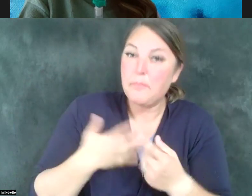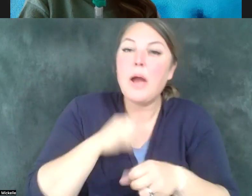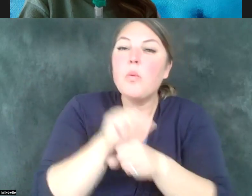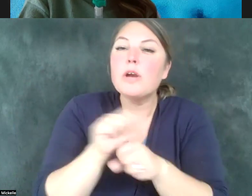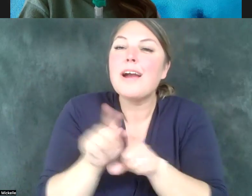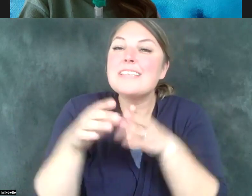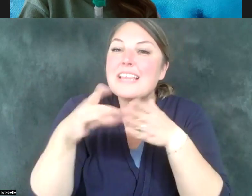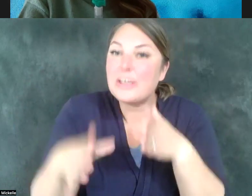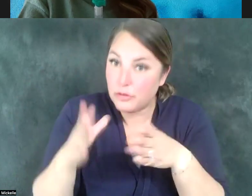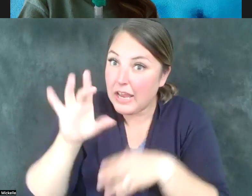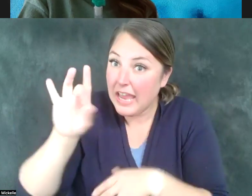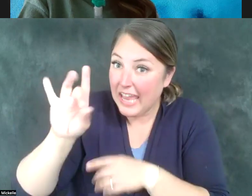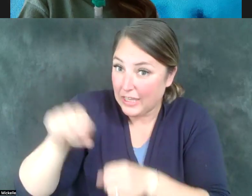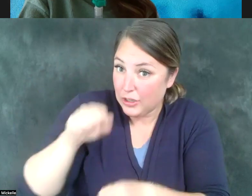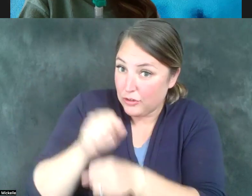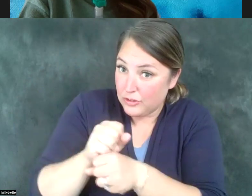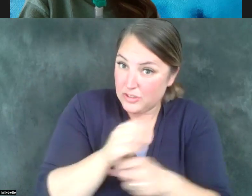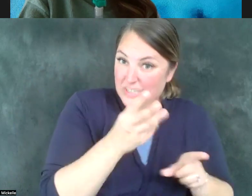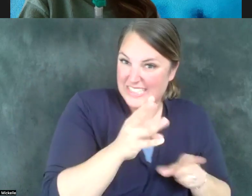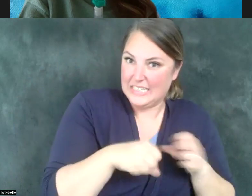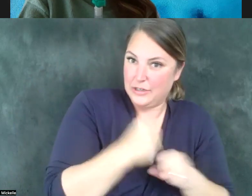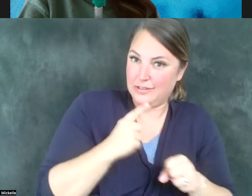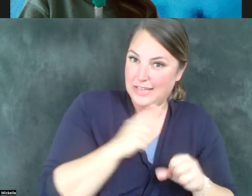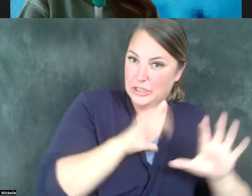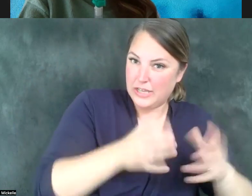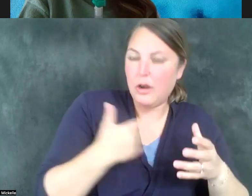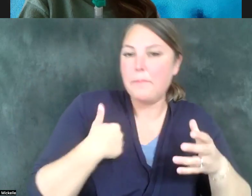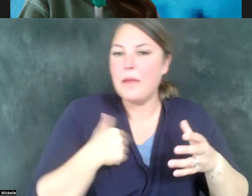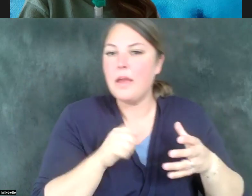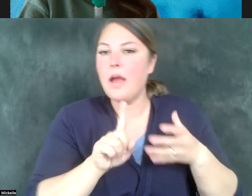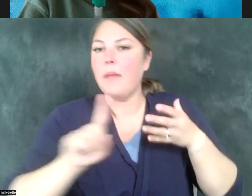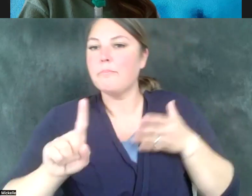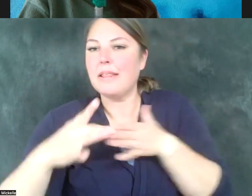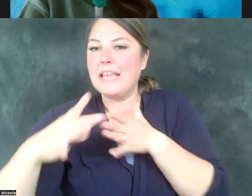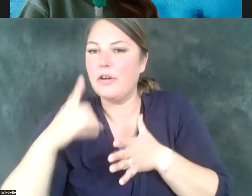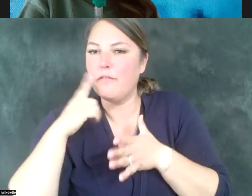years as the head, the leader of the House Minority Caucus, I think prepares